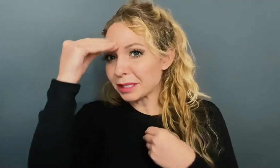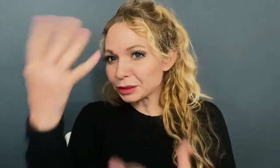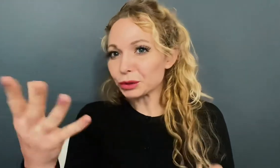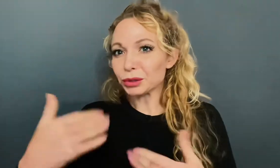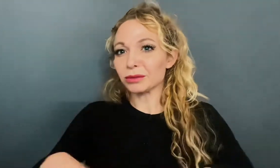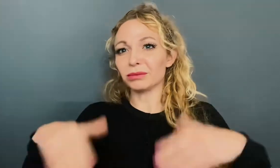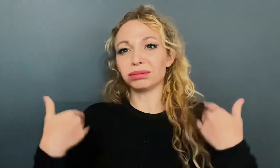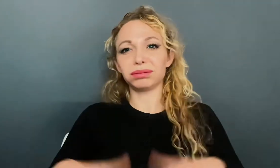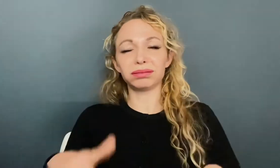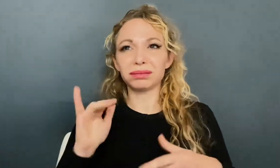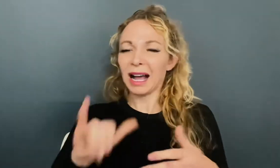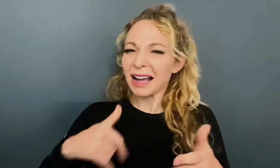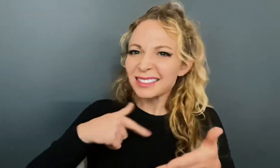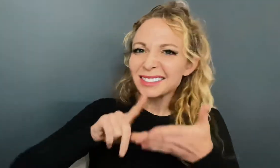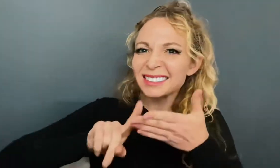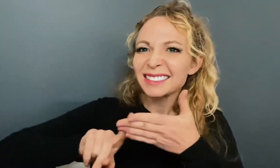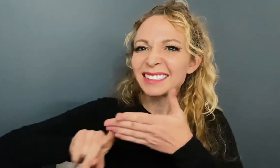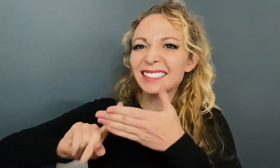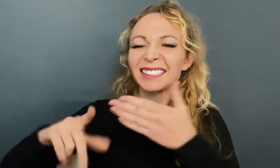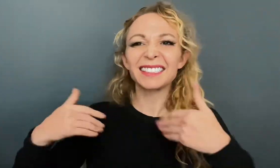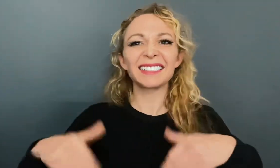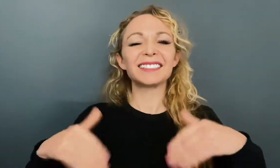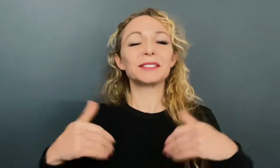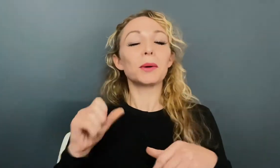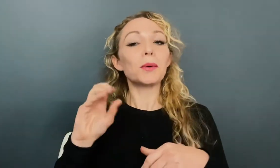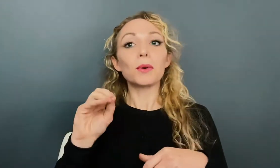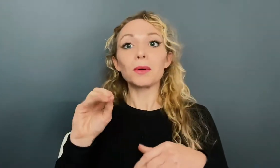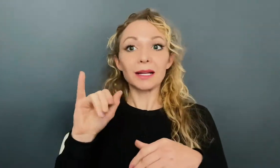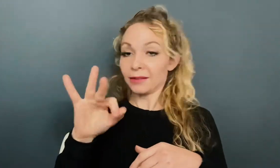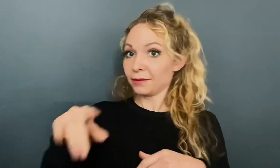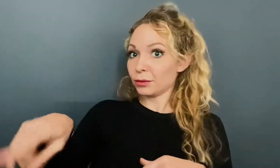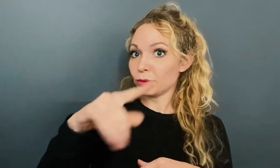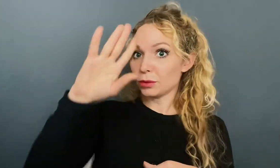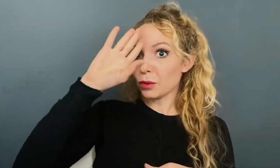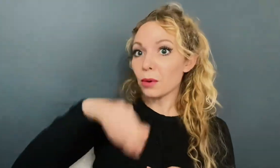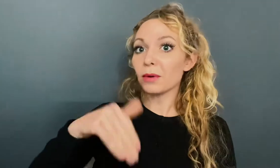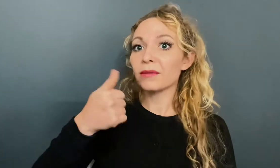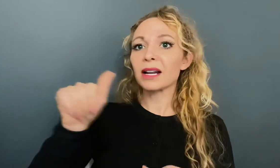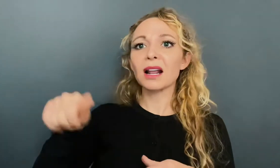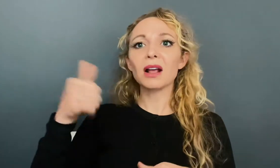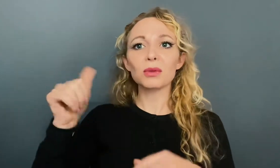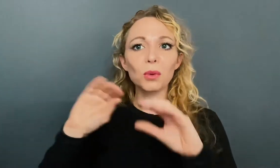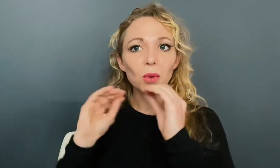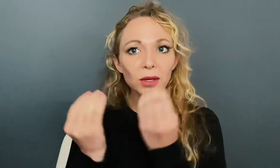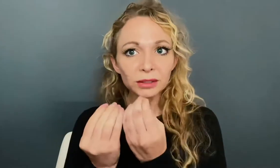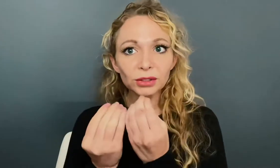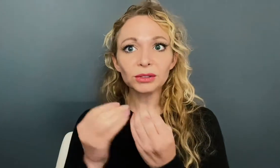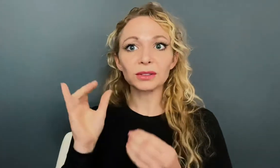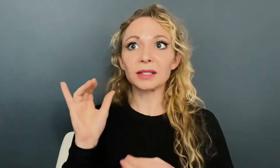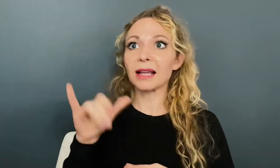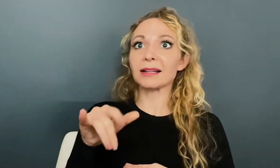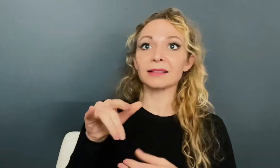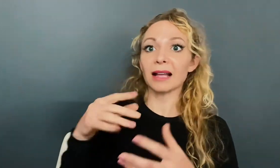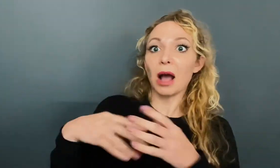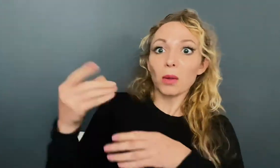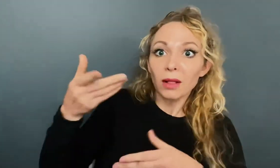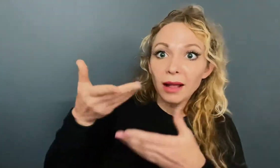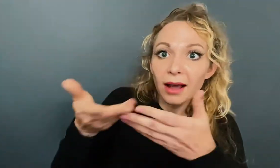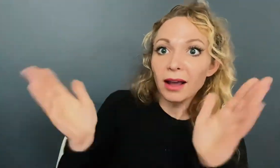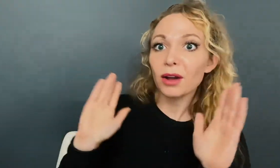that you can look up and use. So, if you know of any other organizations that are out there